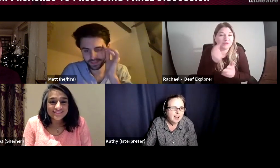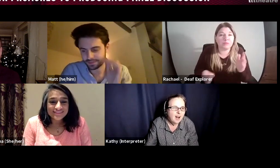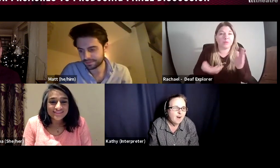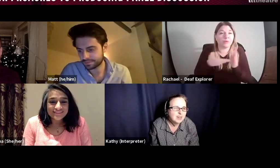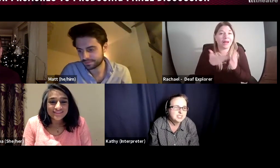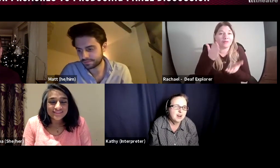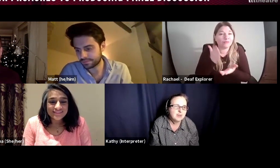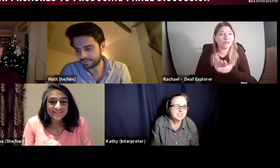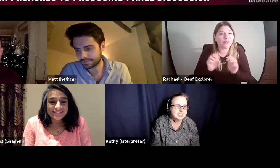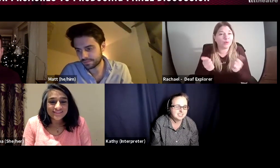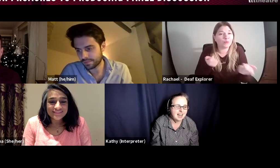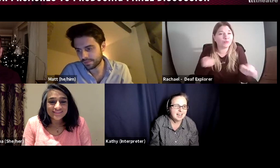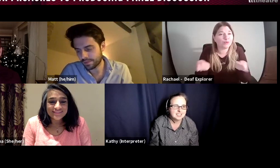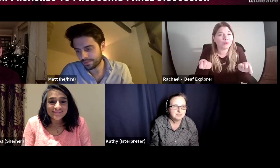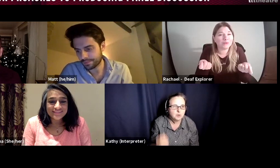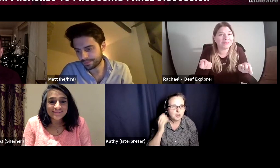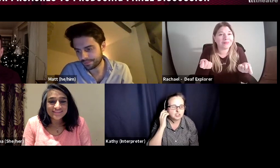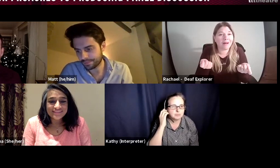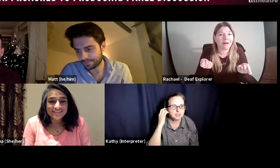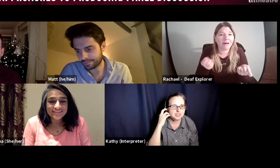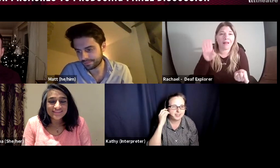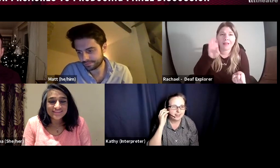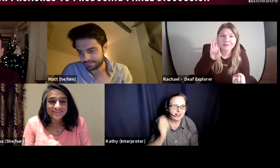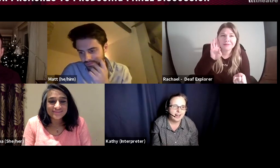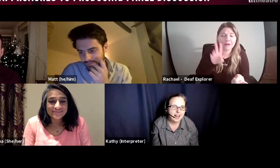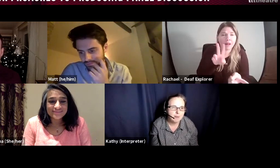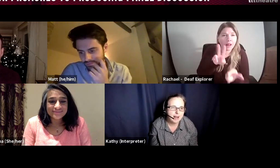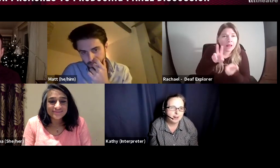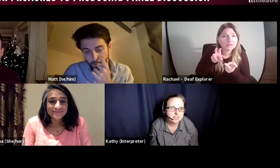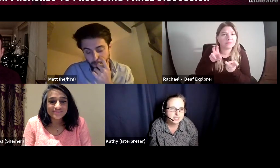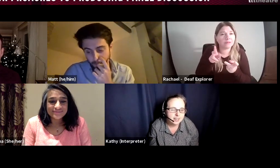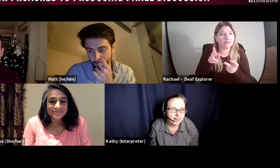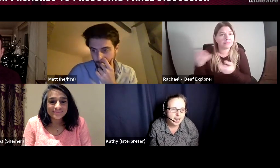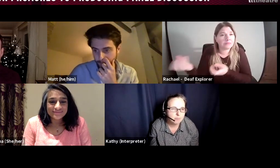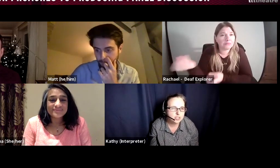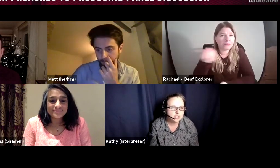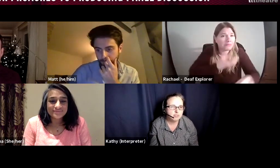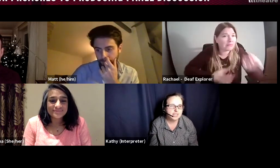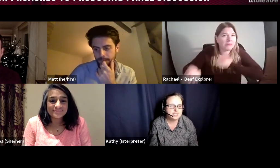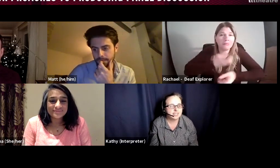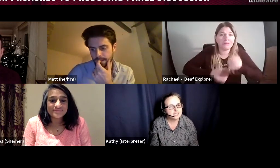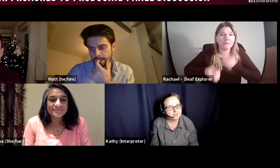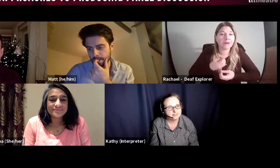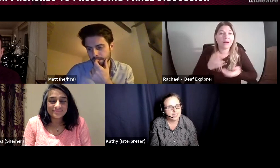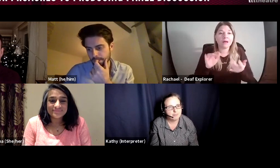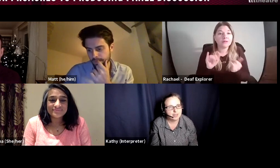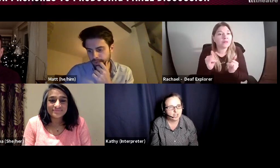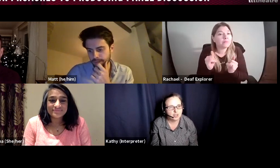I wanted to add a small contribution about a producer needs to listen and be a good